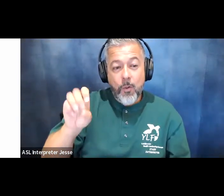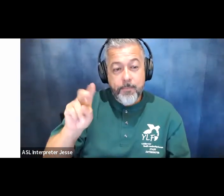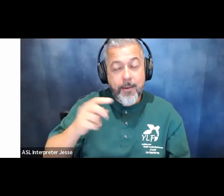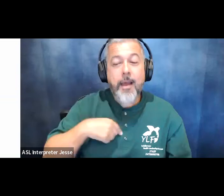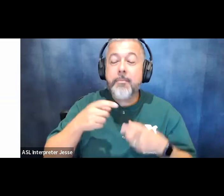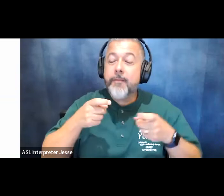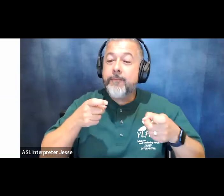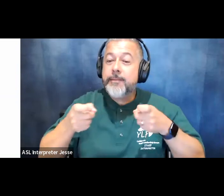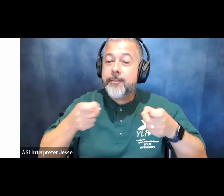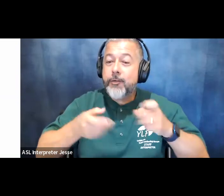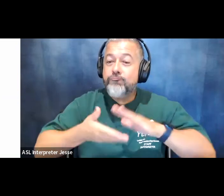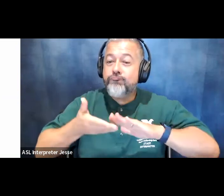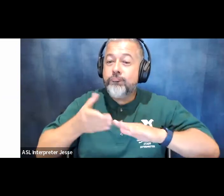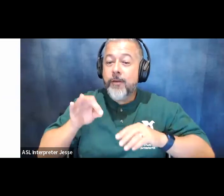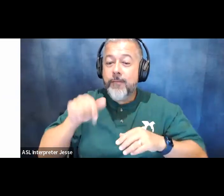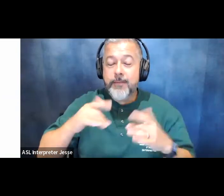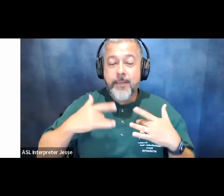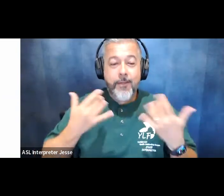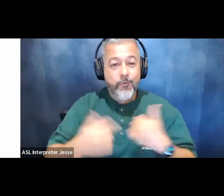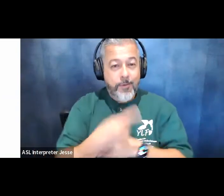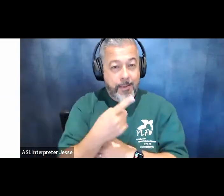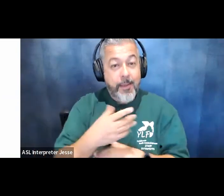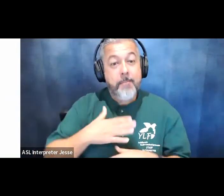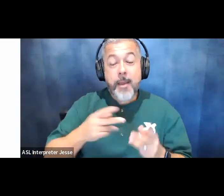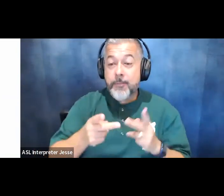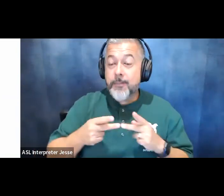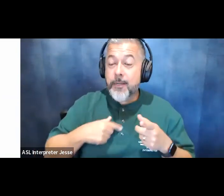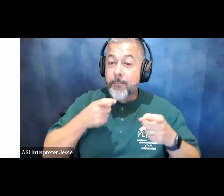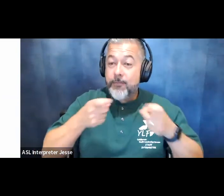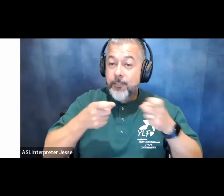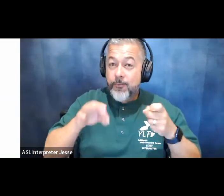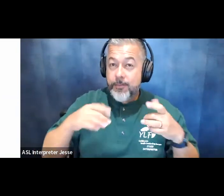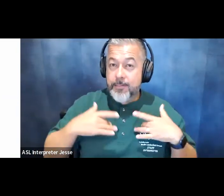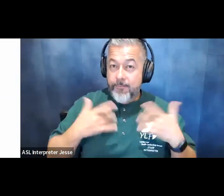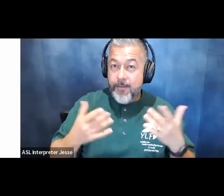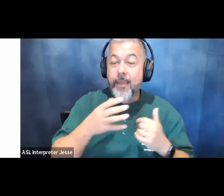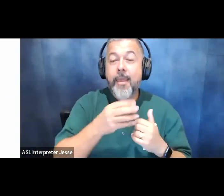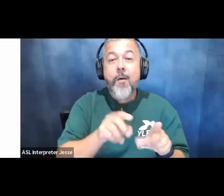um my position is that i am the facilitator of the event and i am from our florida youth